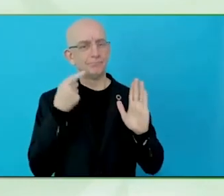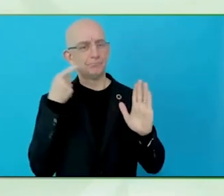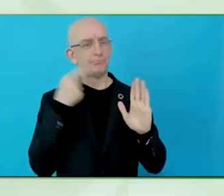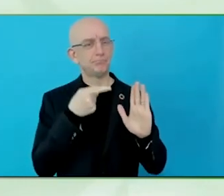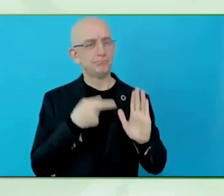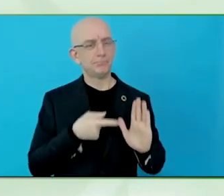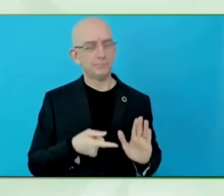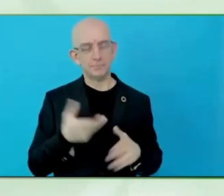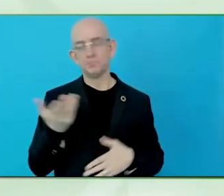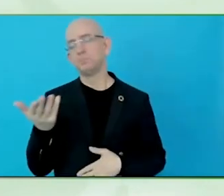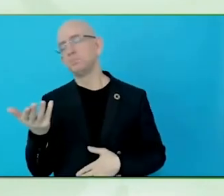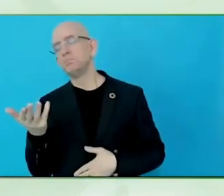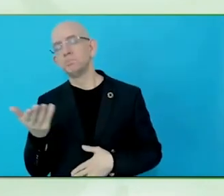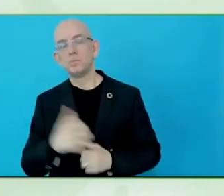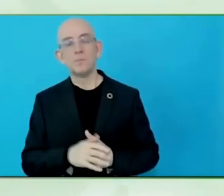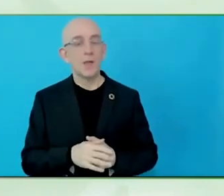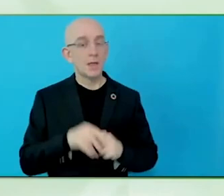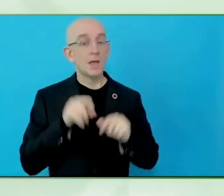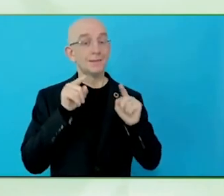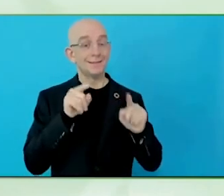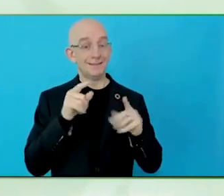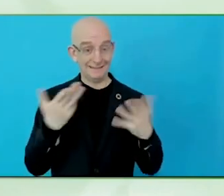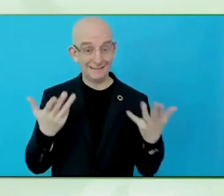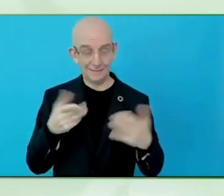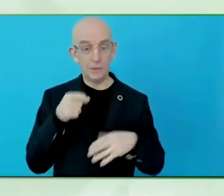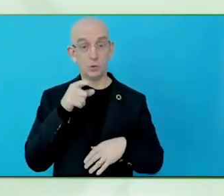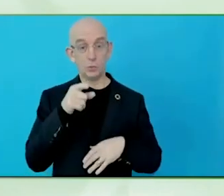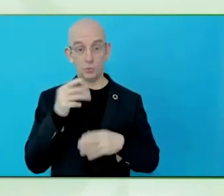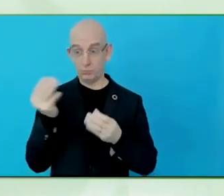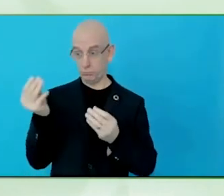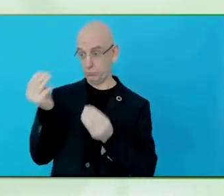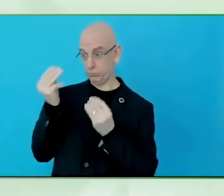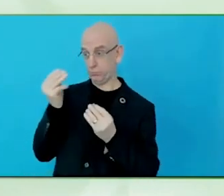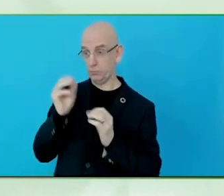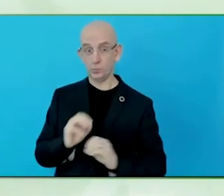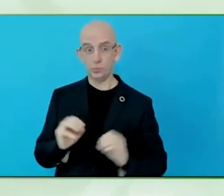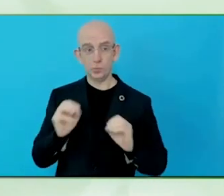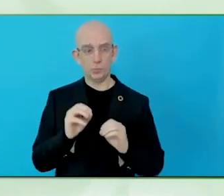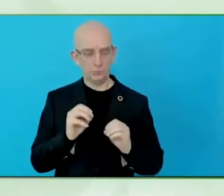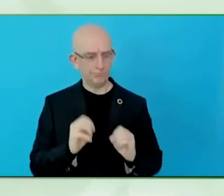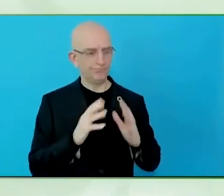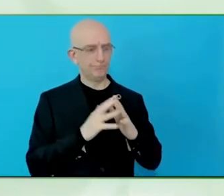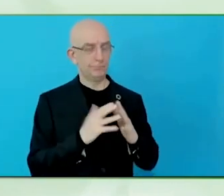laws that exist, what we are trying to do is create an ecosystem or a